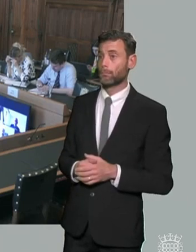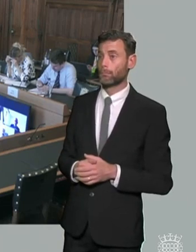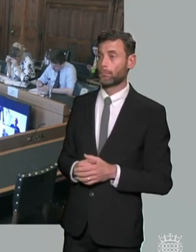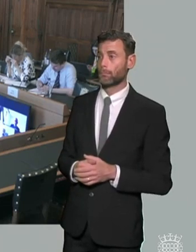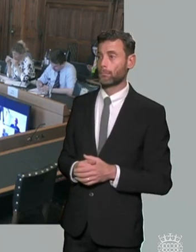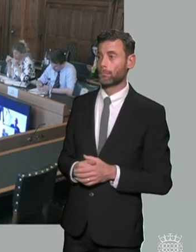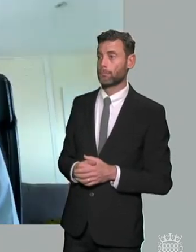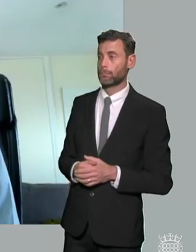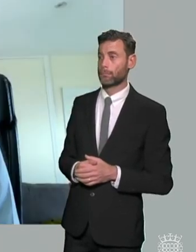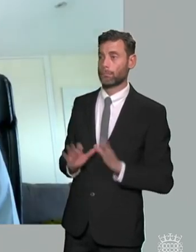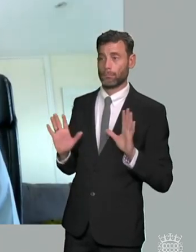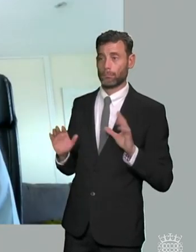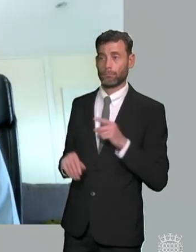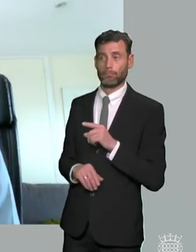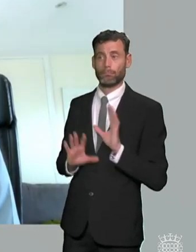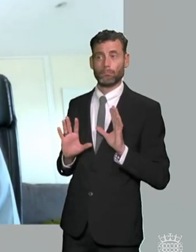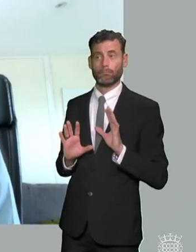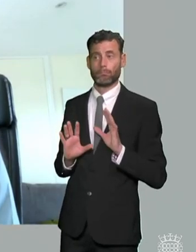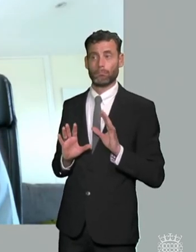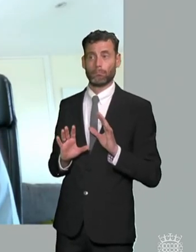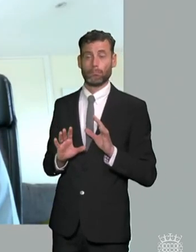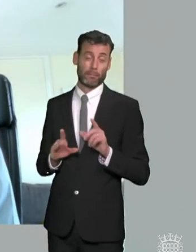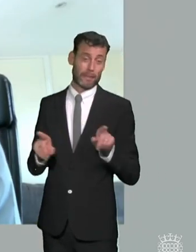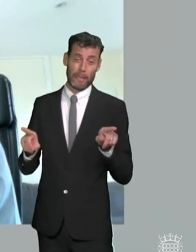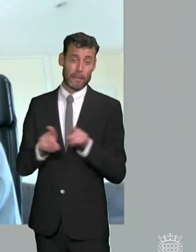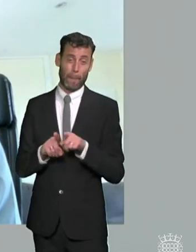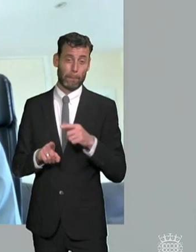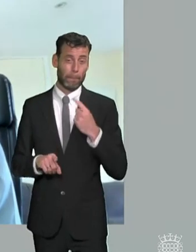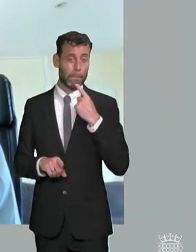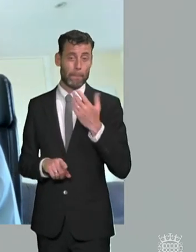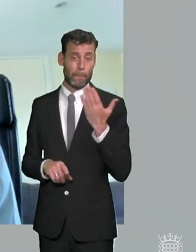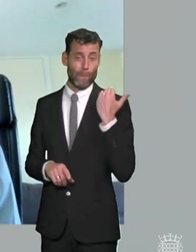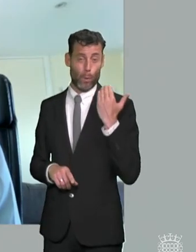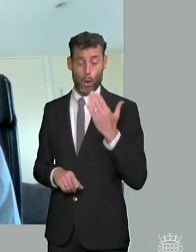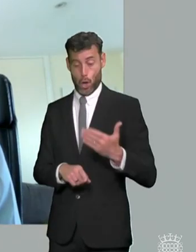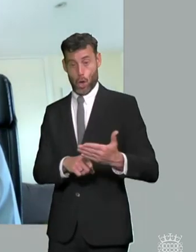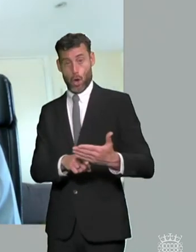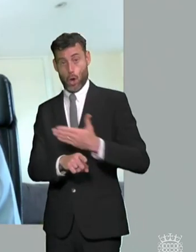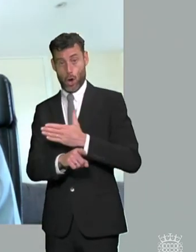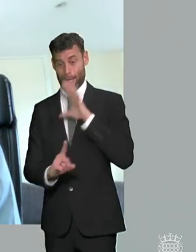yeah i think i'd go back to go back to me i said earlier which is that it's early intervention it's